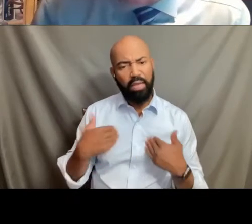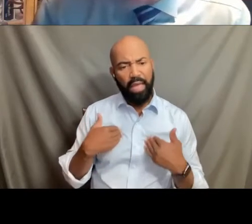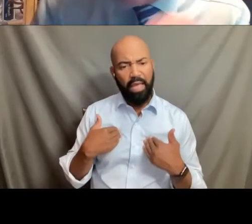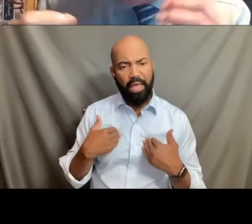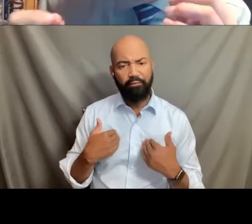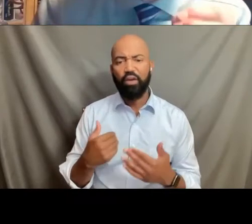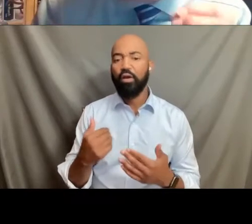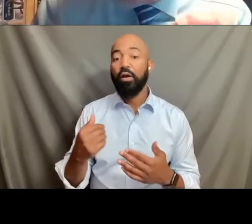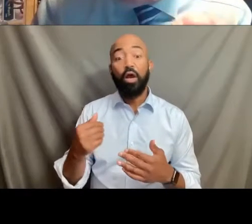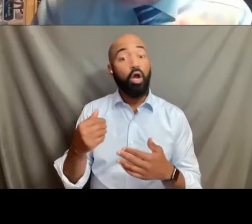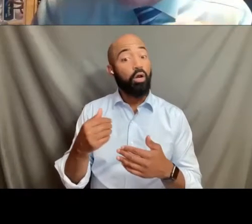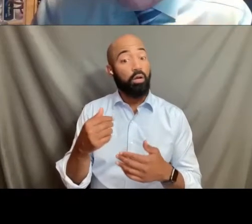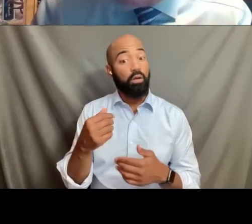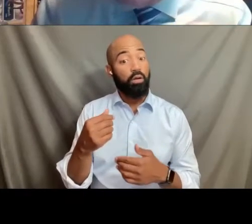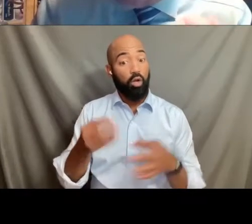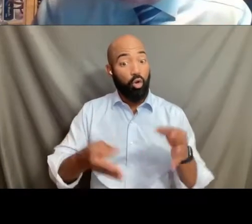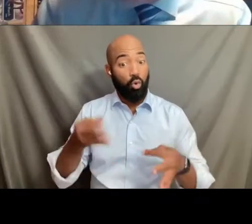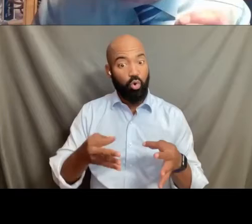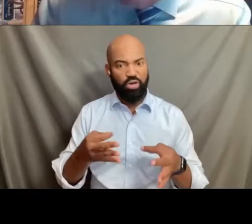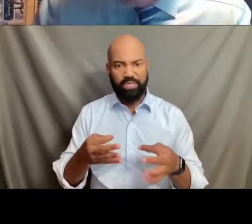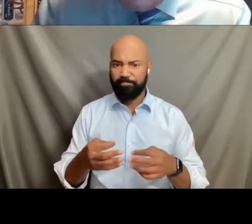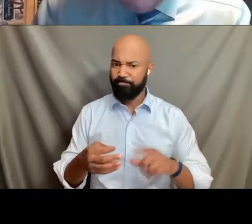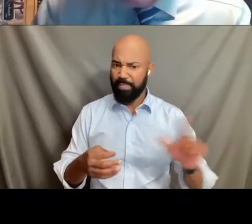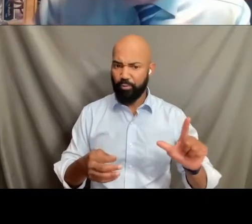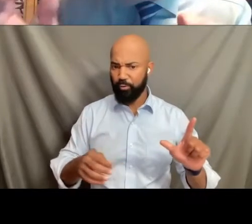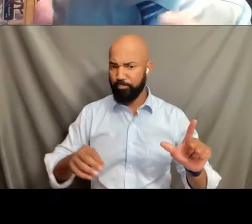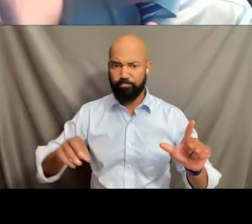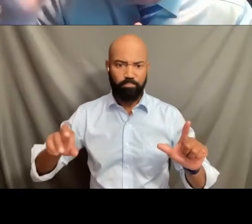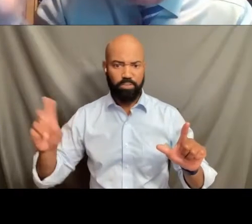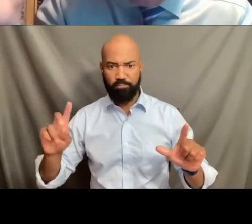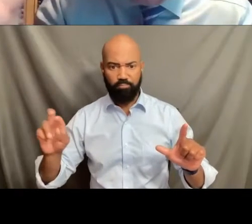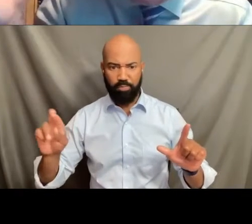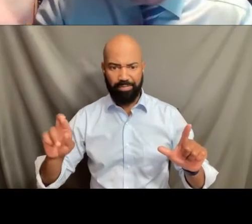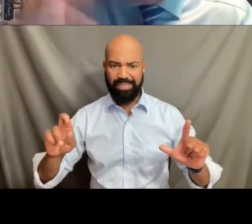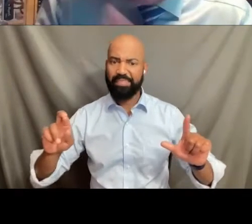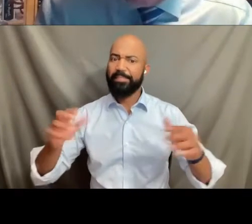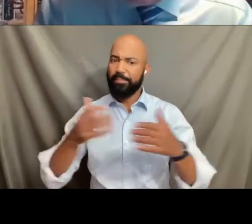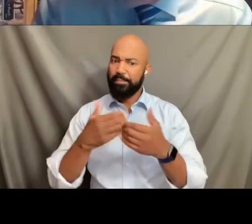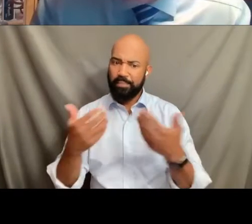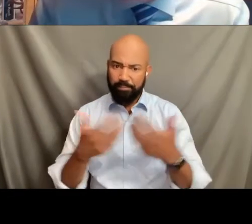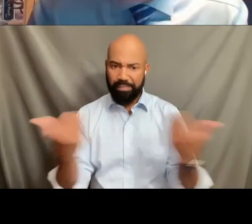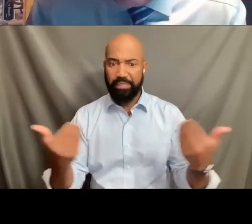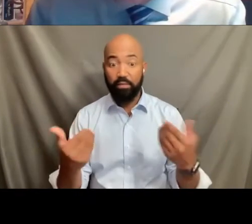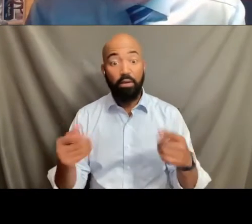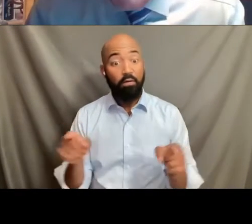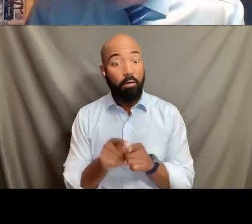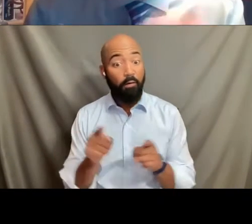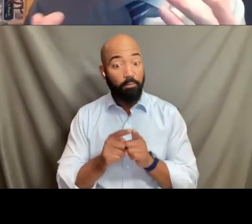underscoring once again the importance of voting in the Supreme Court election coming up in the spring,